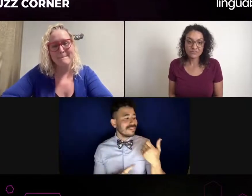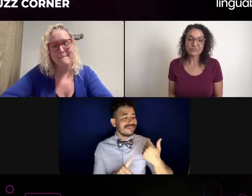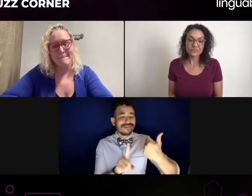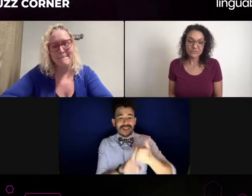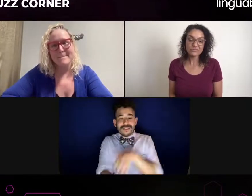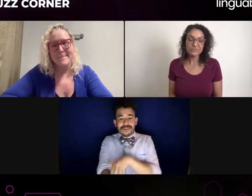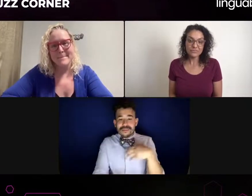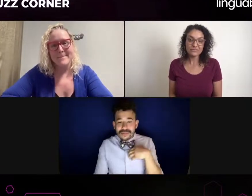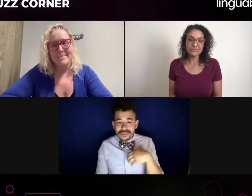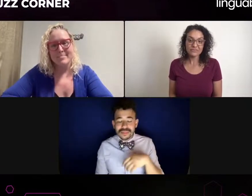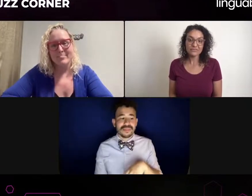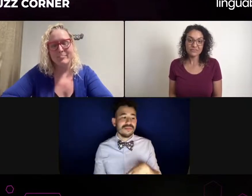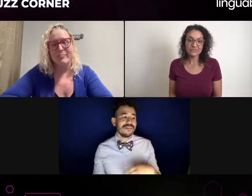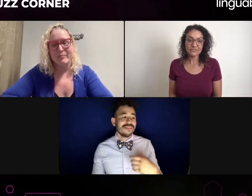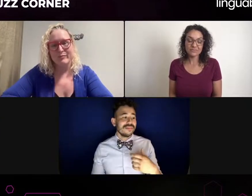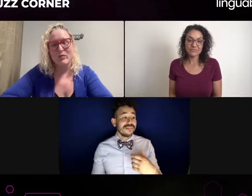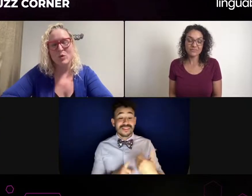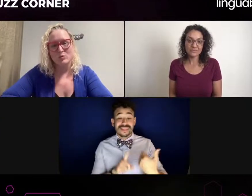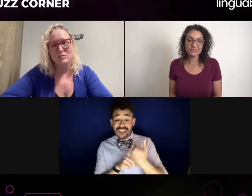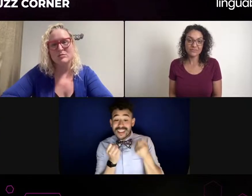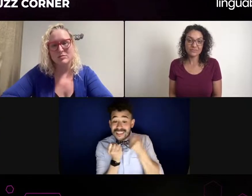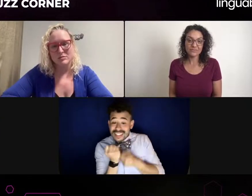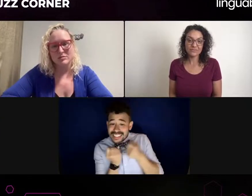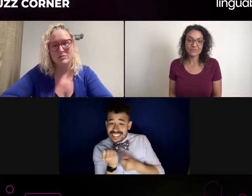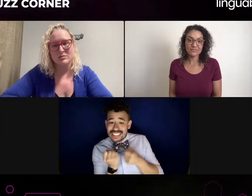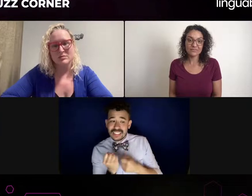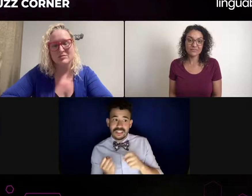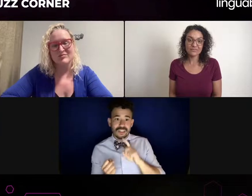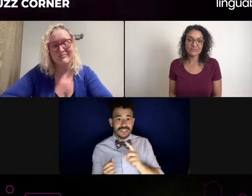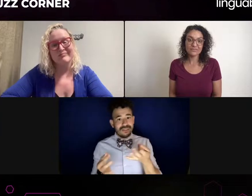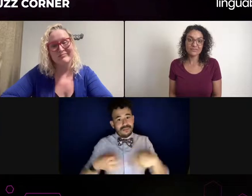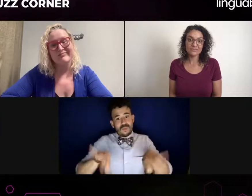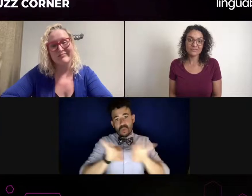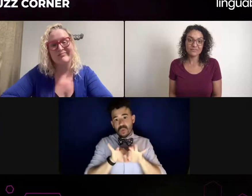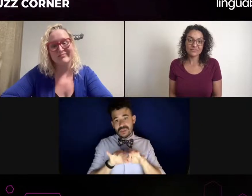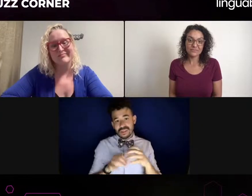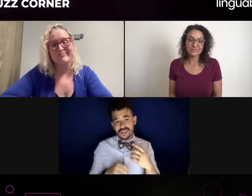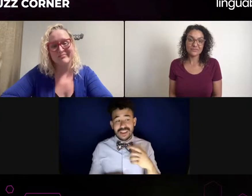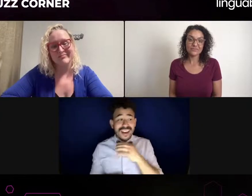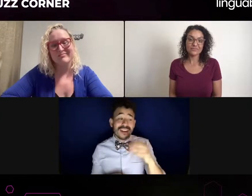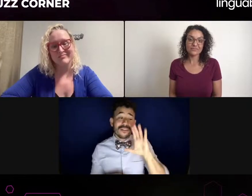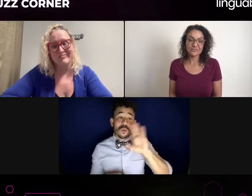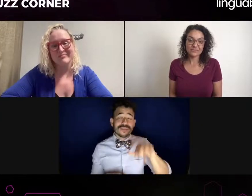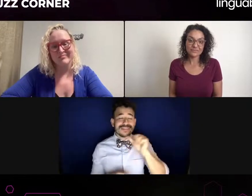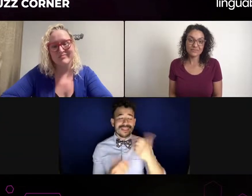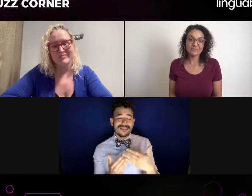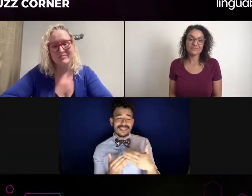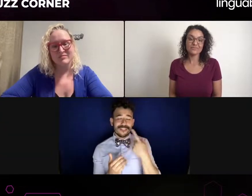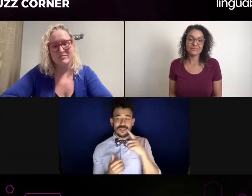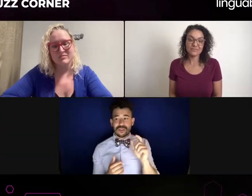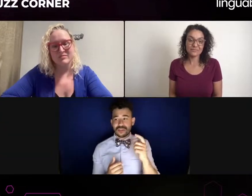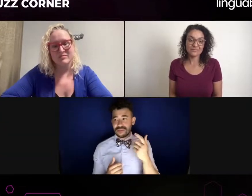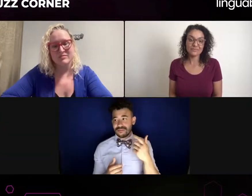You could see the guilt on their face and in their body. I was just kind of like... well. Ironically,